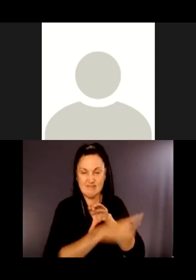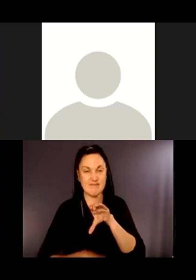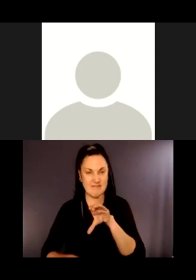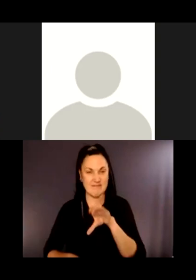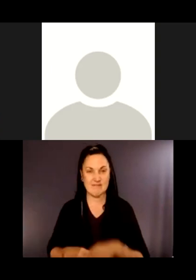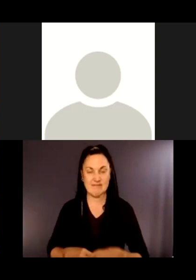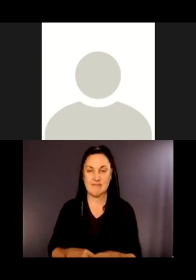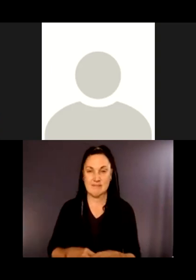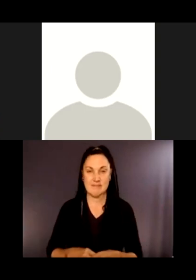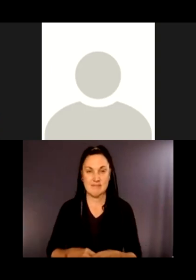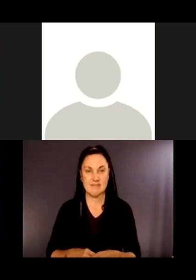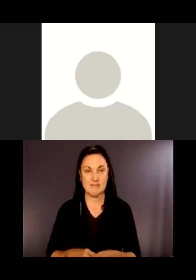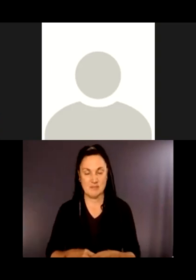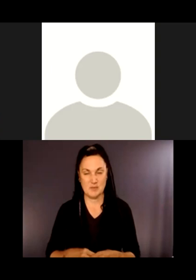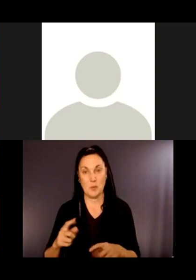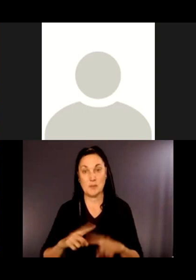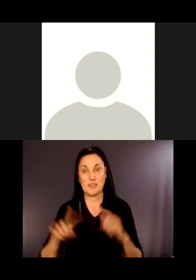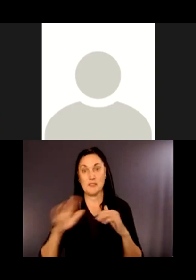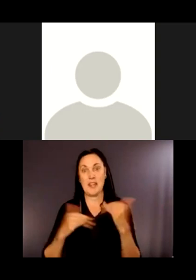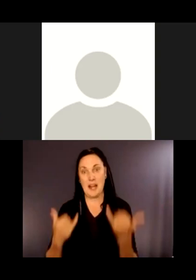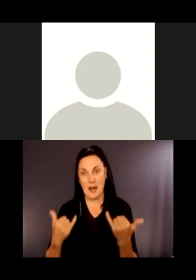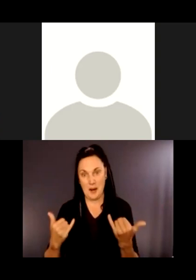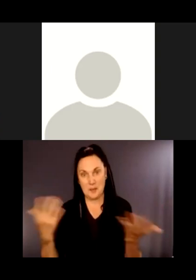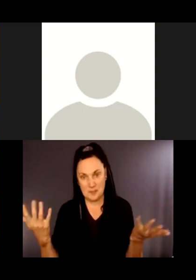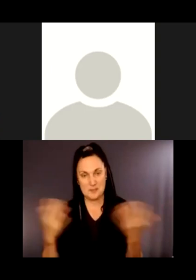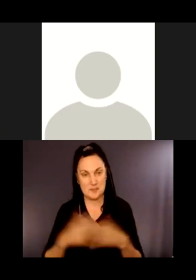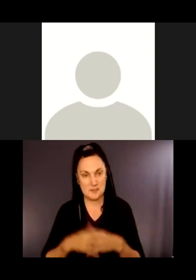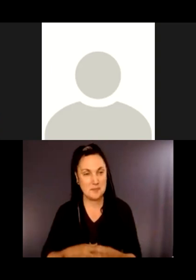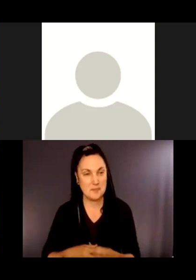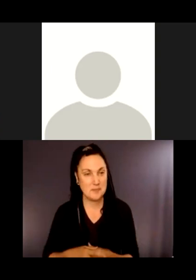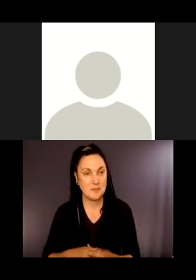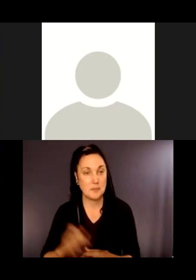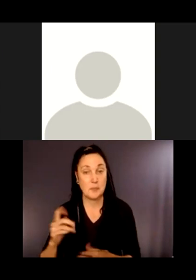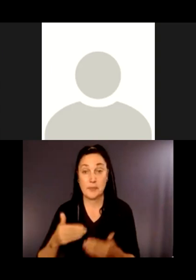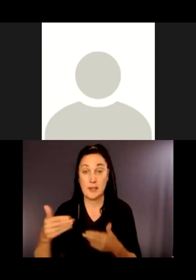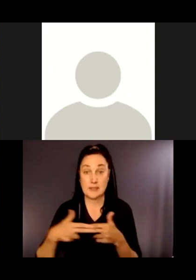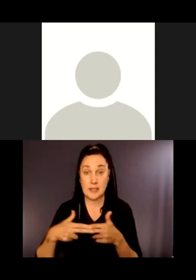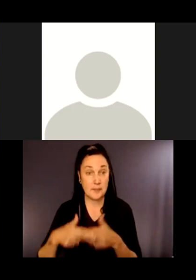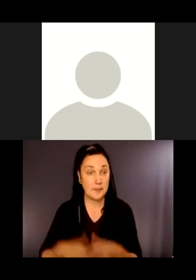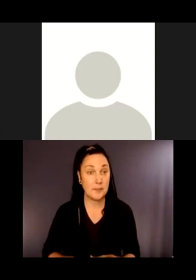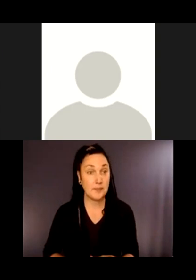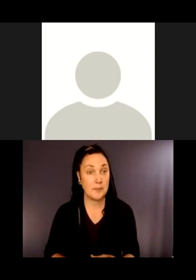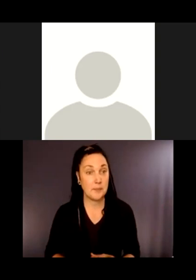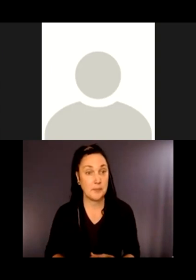from what's there today. Next.